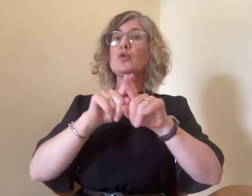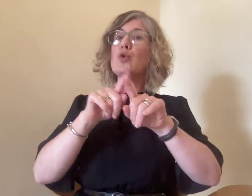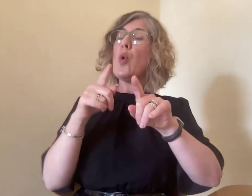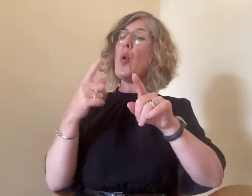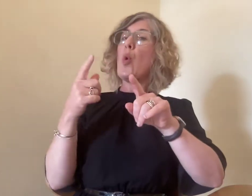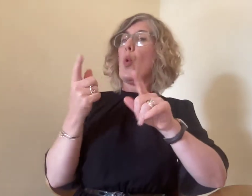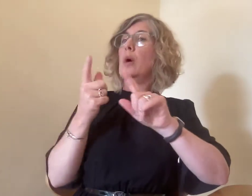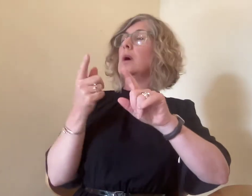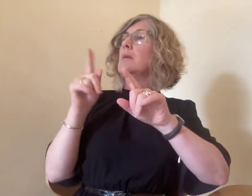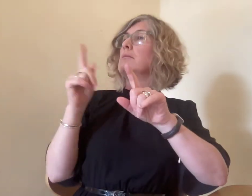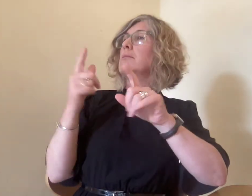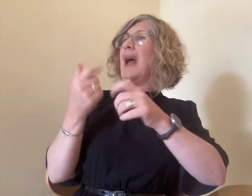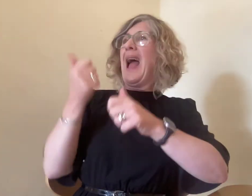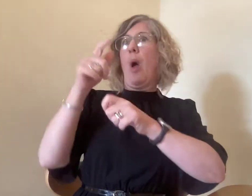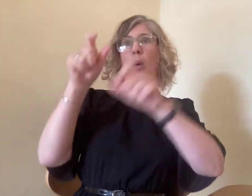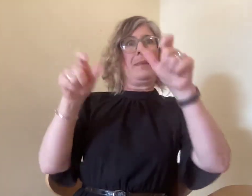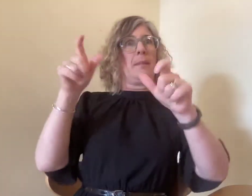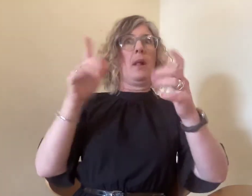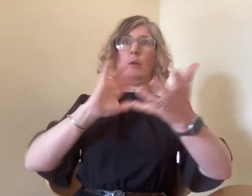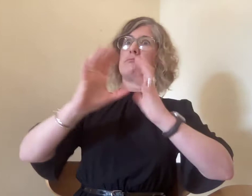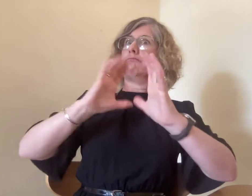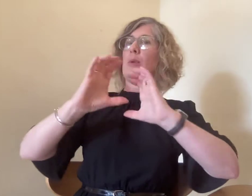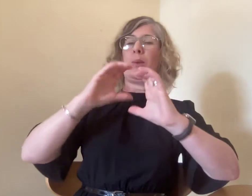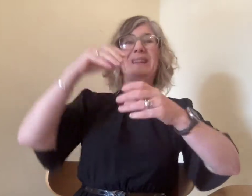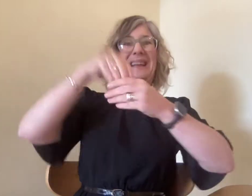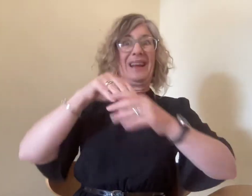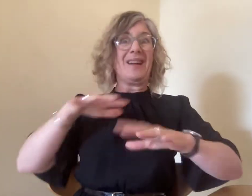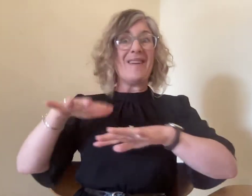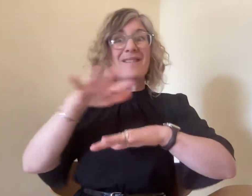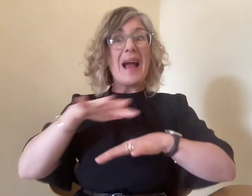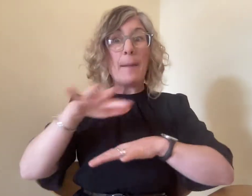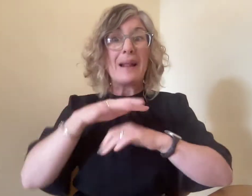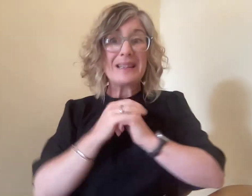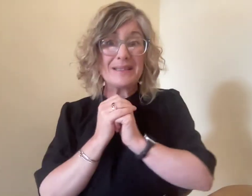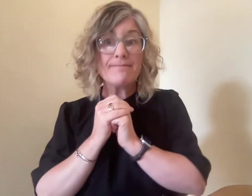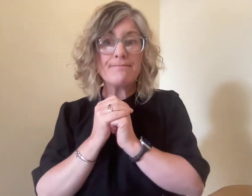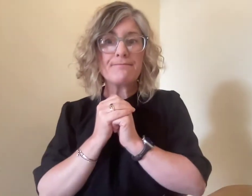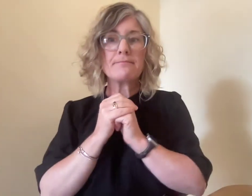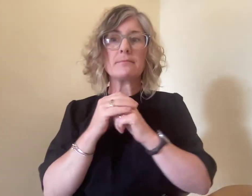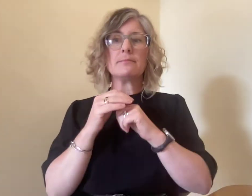language brokering incidences in families that use signed languages to communicate.